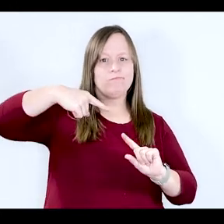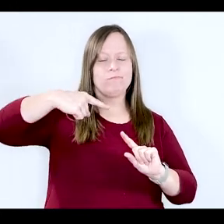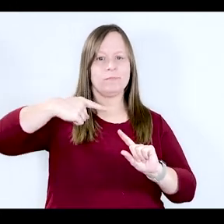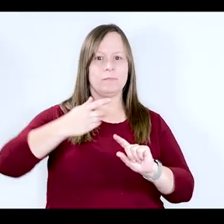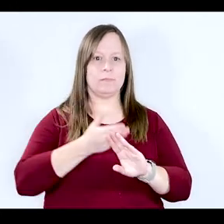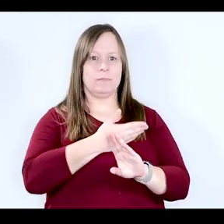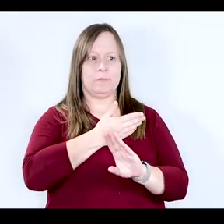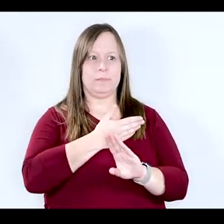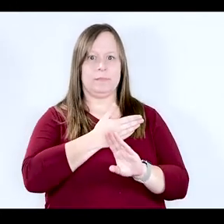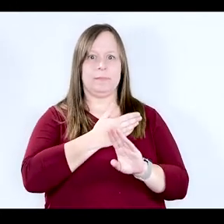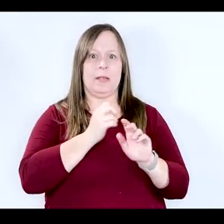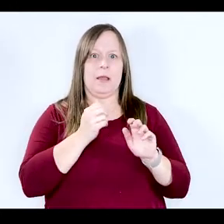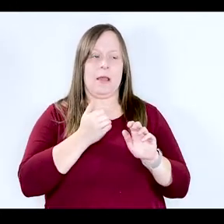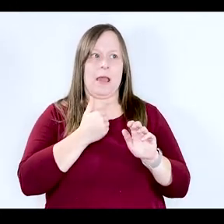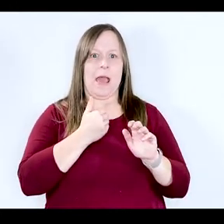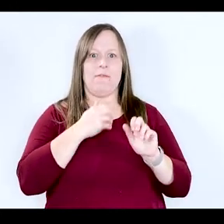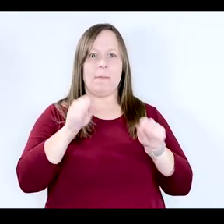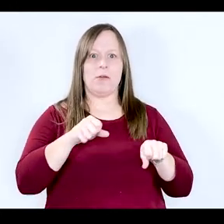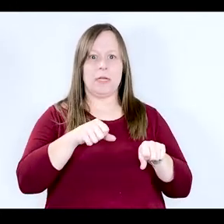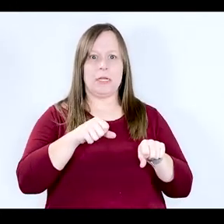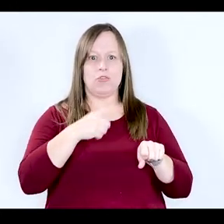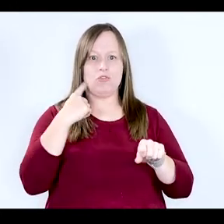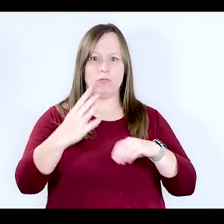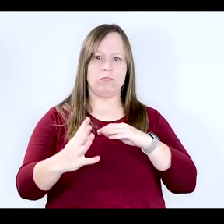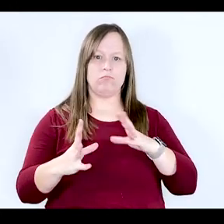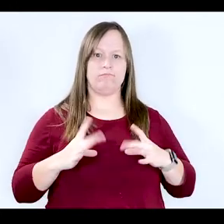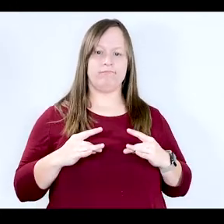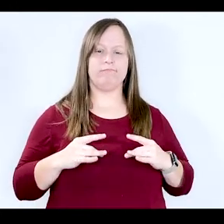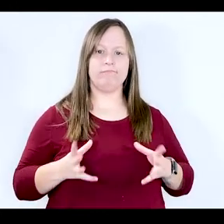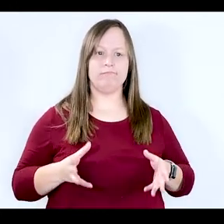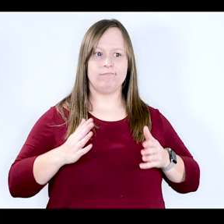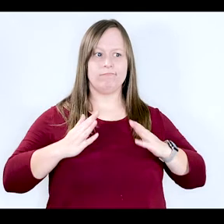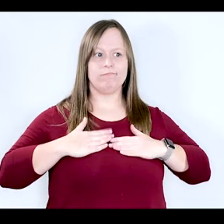predisposition to certain illnesses and also their predisposition